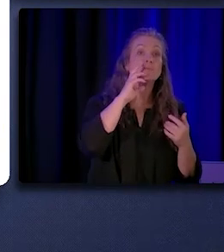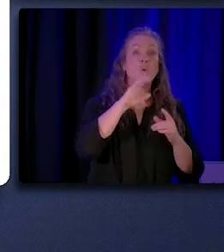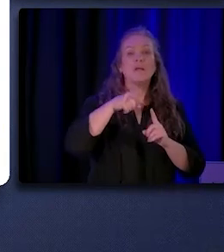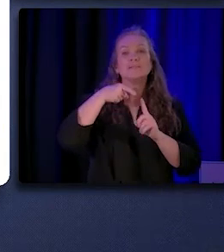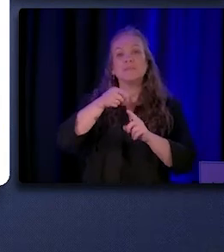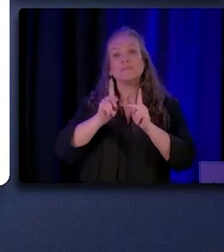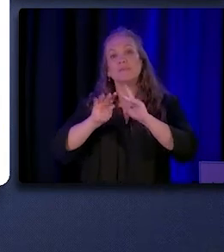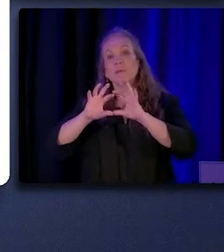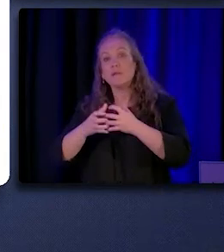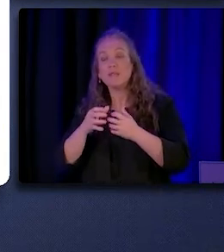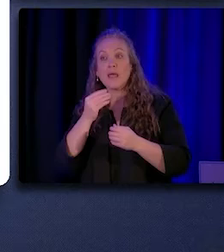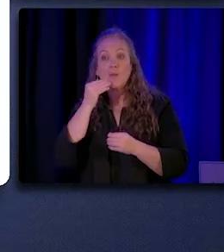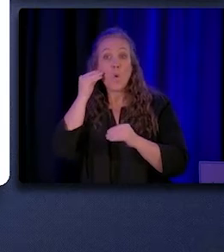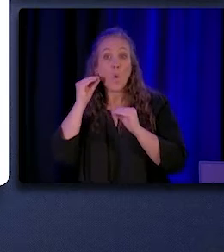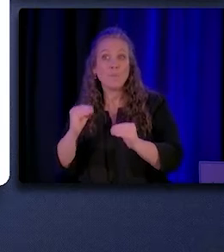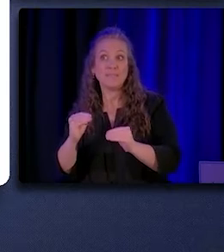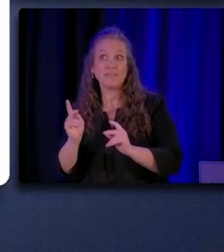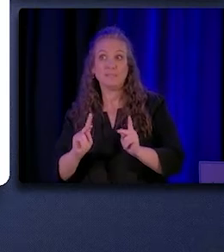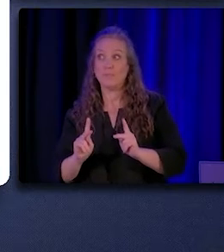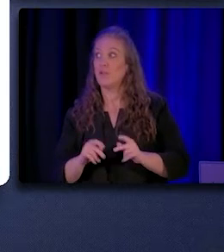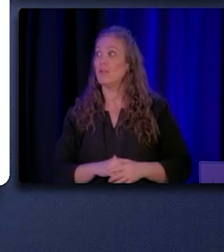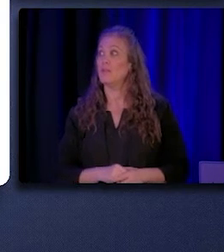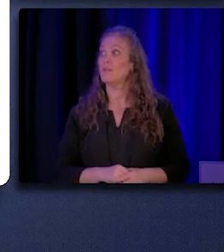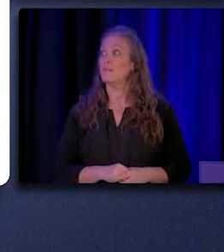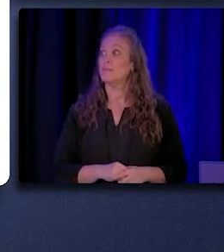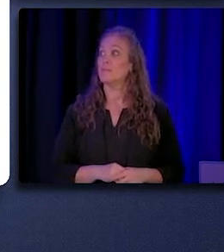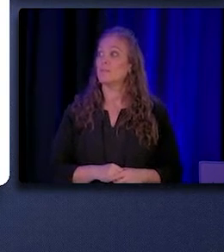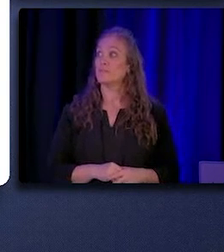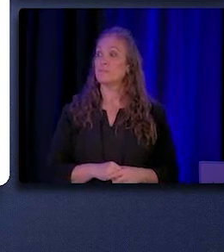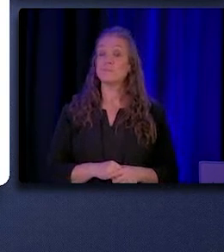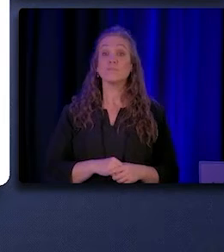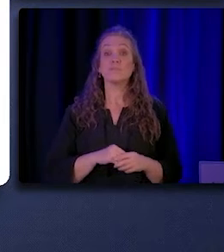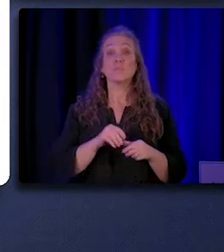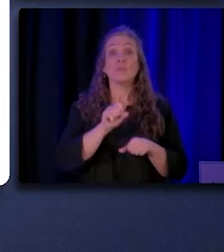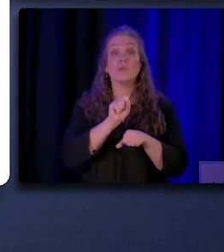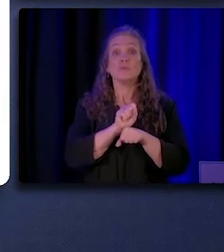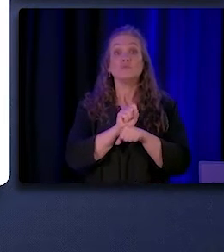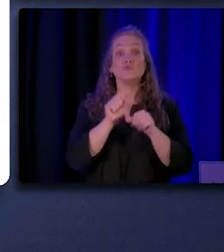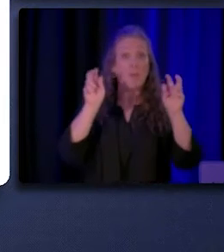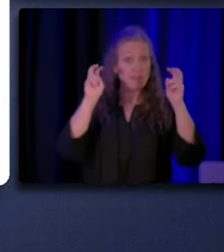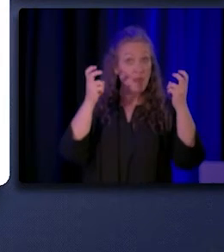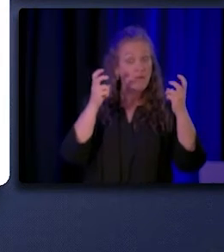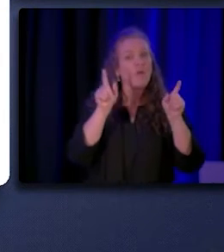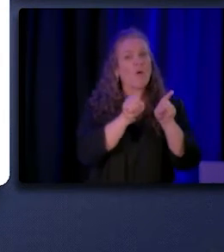such as homeless individuals. Job title can also be affected by the type of organizations